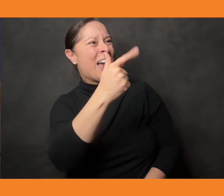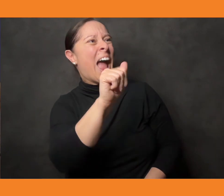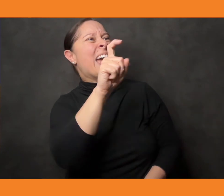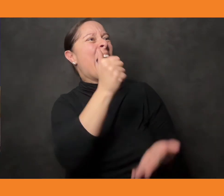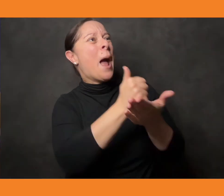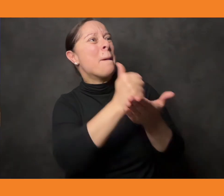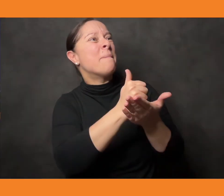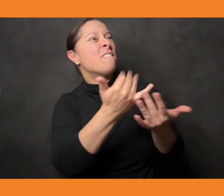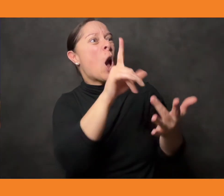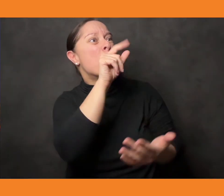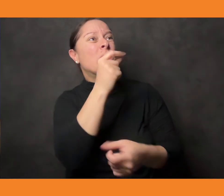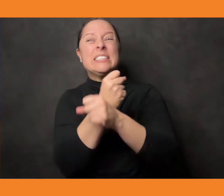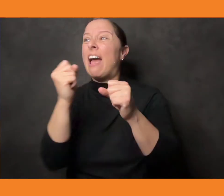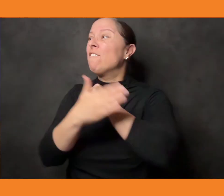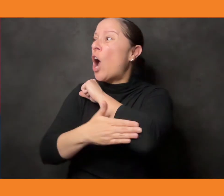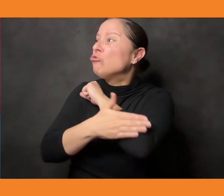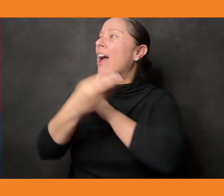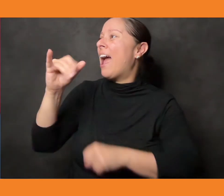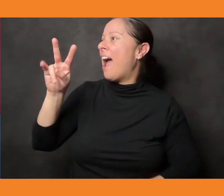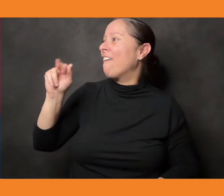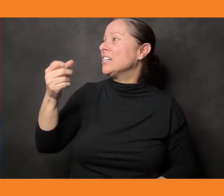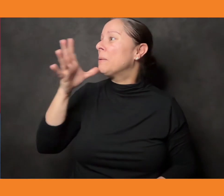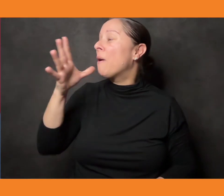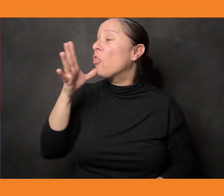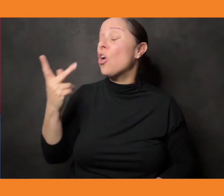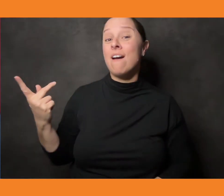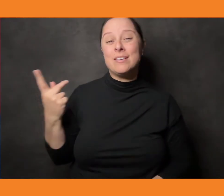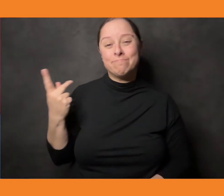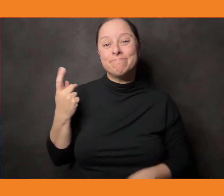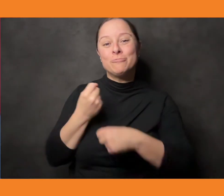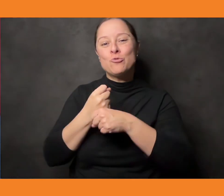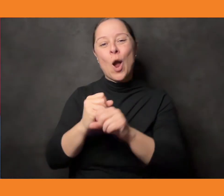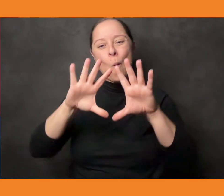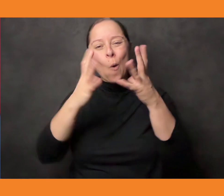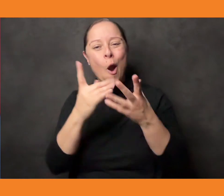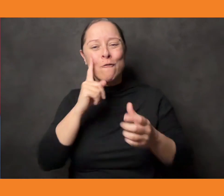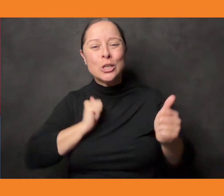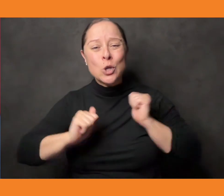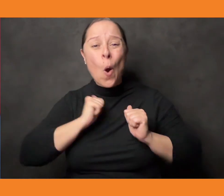to save both the country and Ivan’s mother. The two of us together create the world of the show. We sing. We even dance a little.